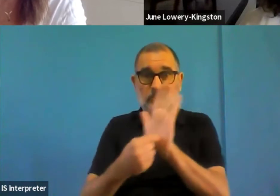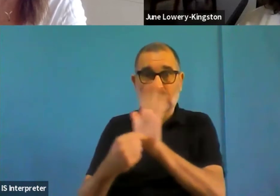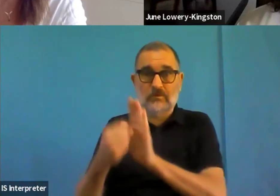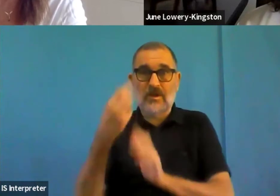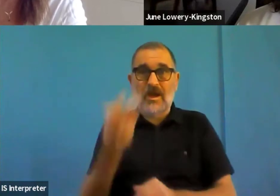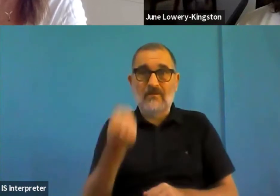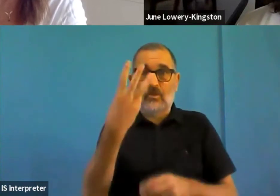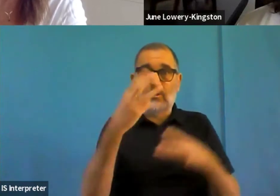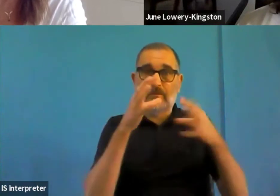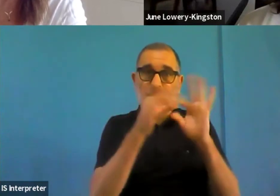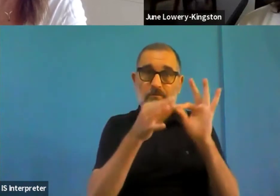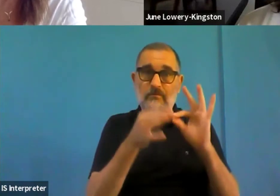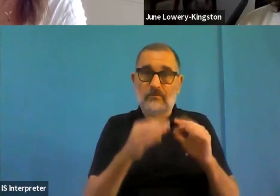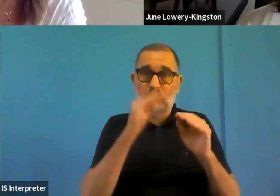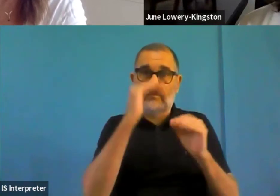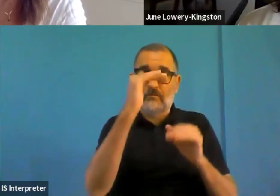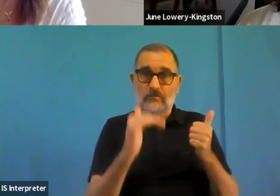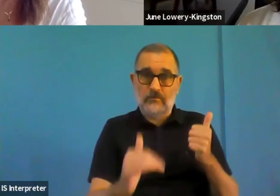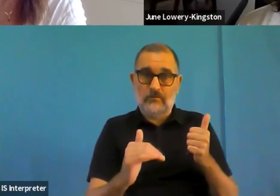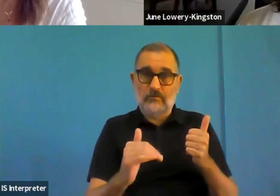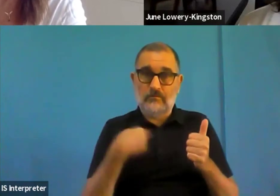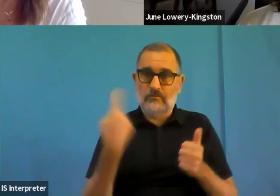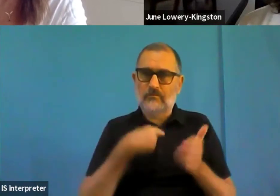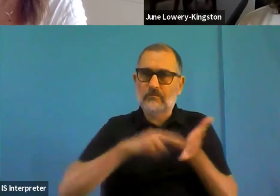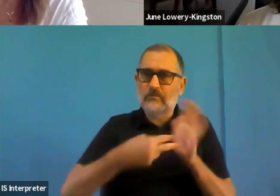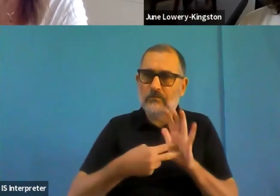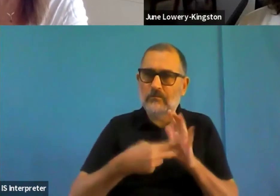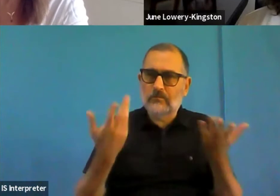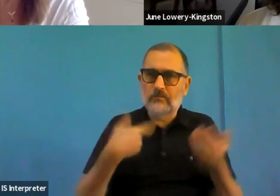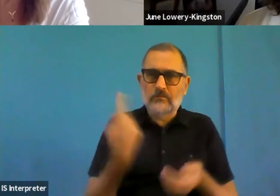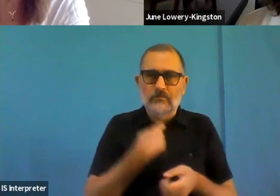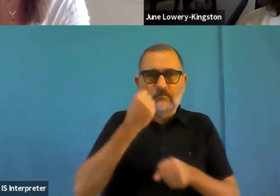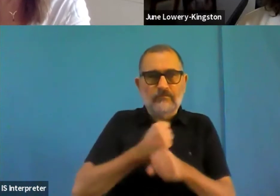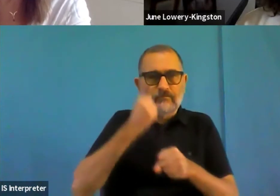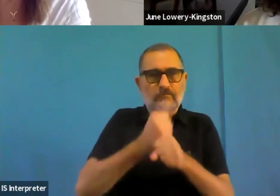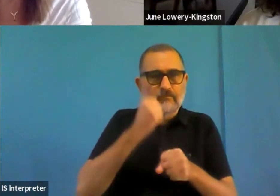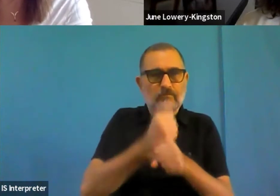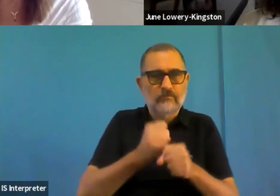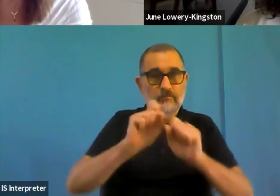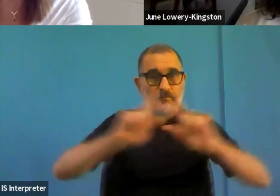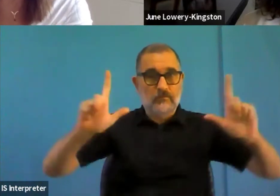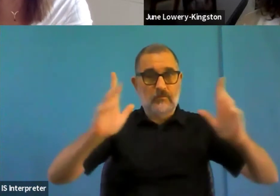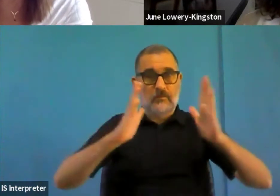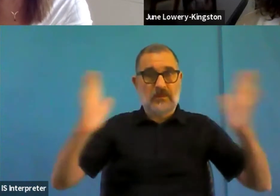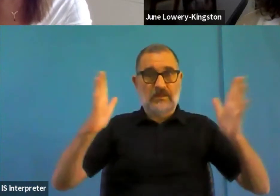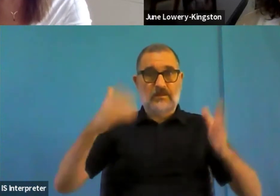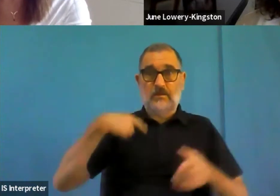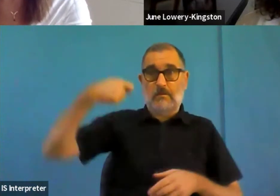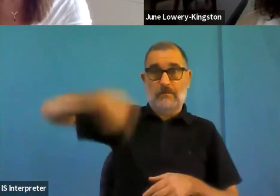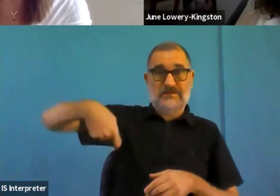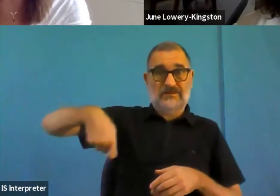Well, under the current president of the Commission, Ursula von der leyen, when she set up or was